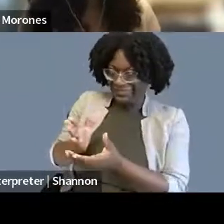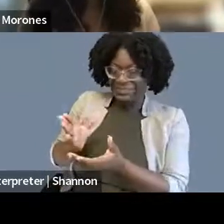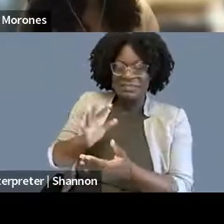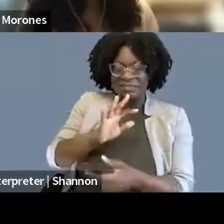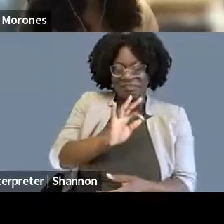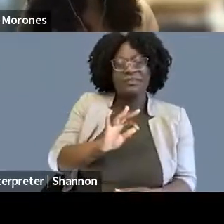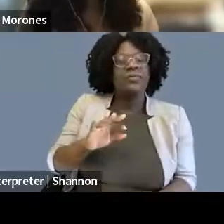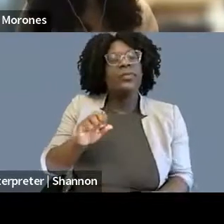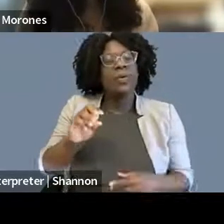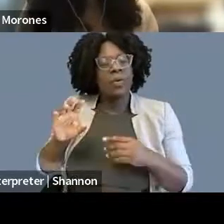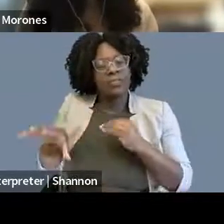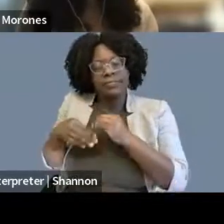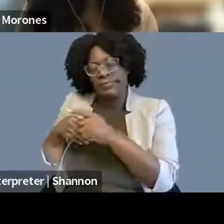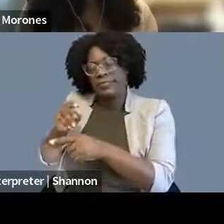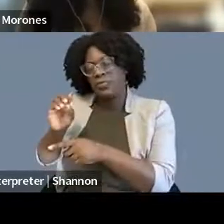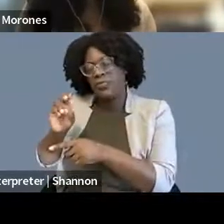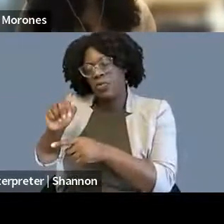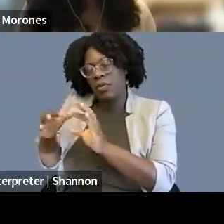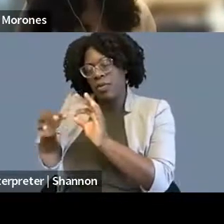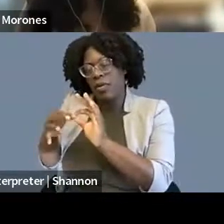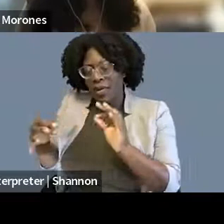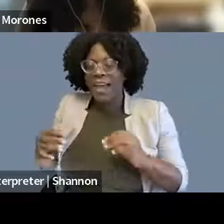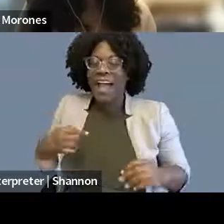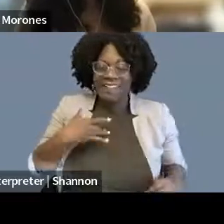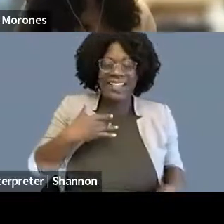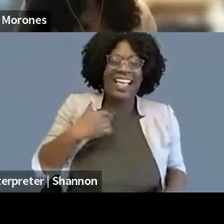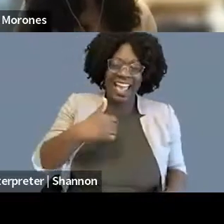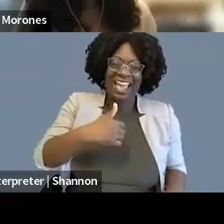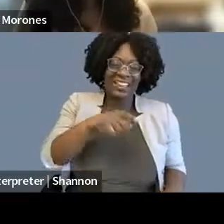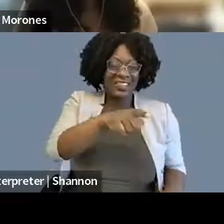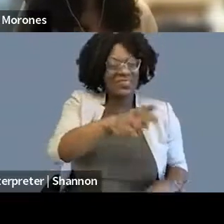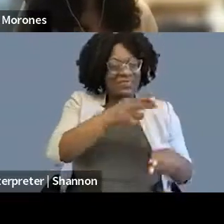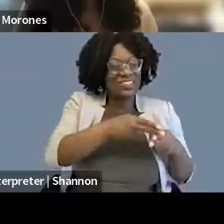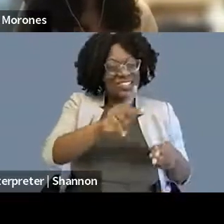I think I was one of those 2Ls that you talk, of those 2L summers that you talk about.